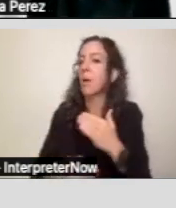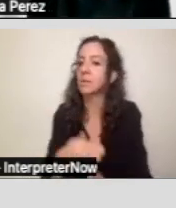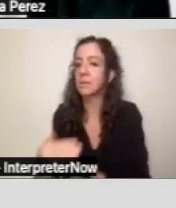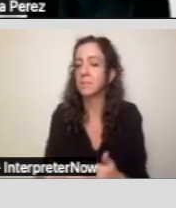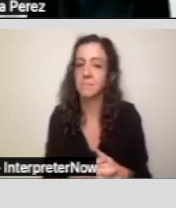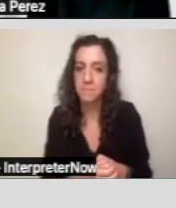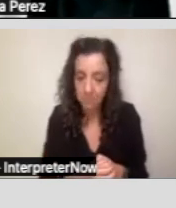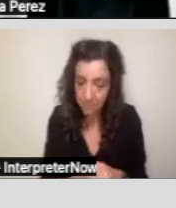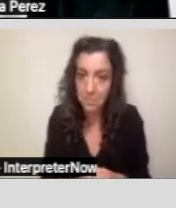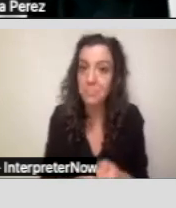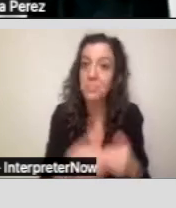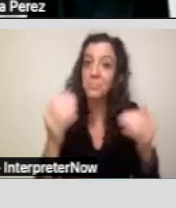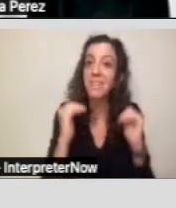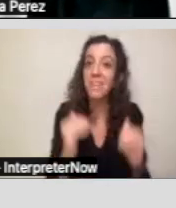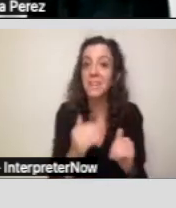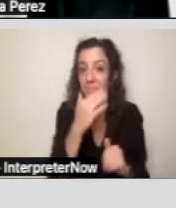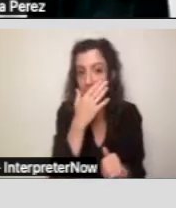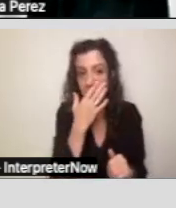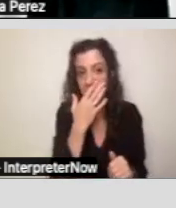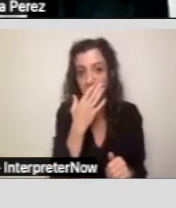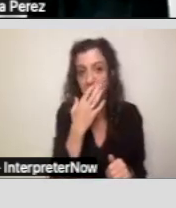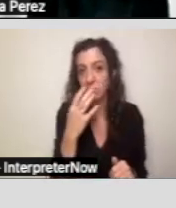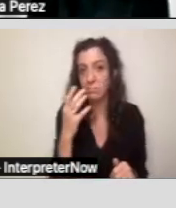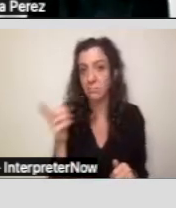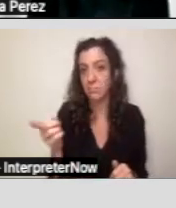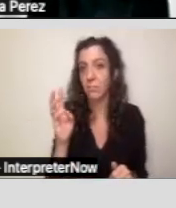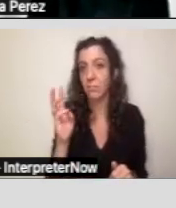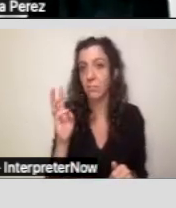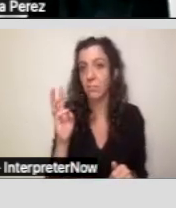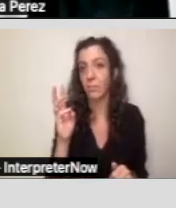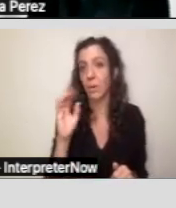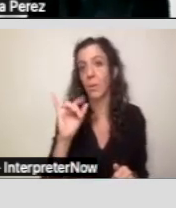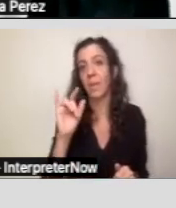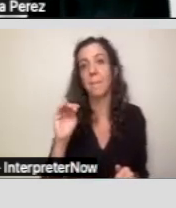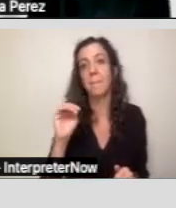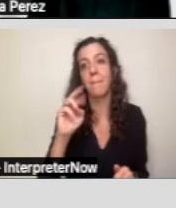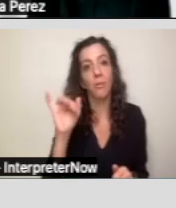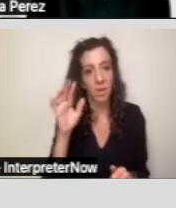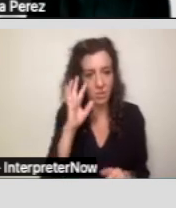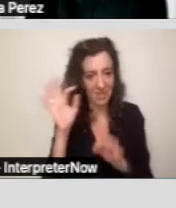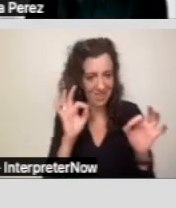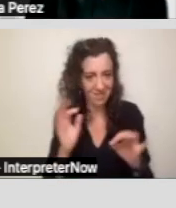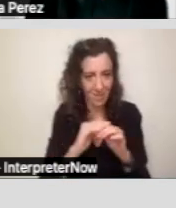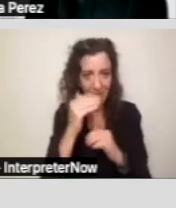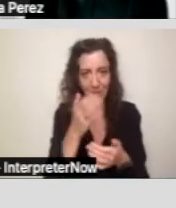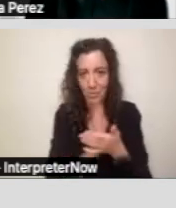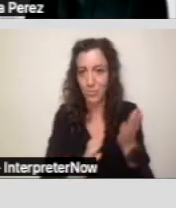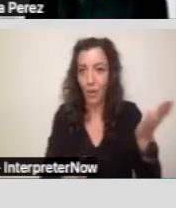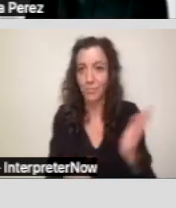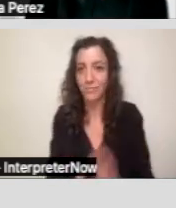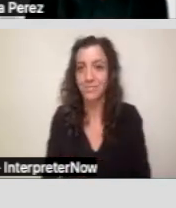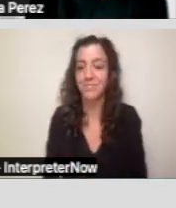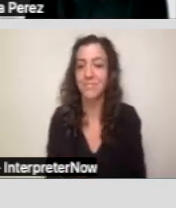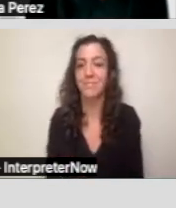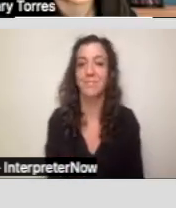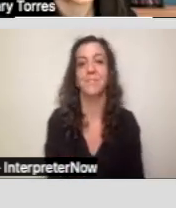And Wilmary will explain the next part.